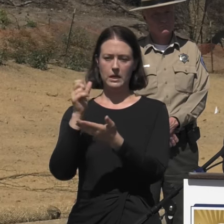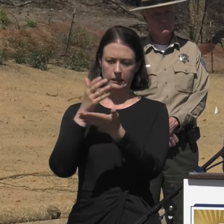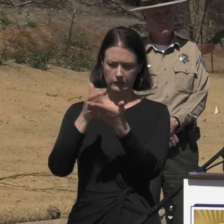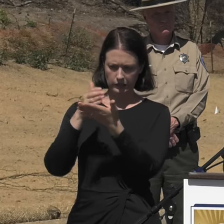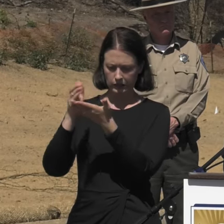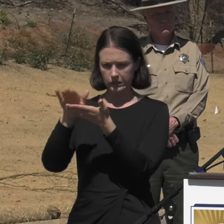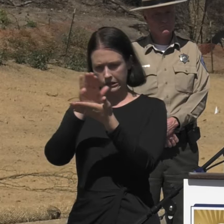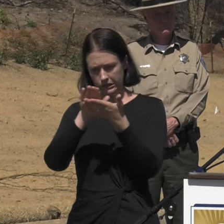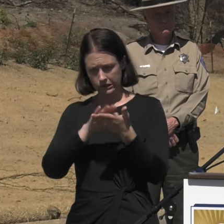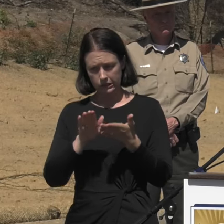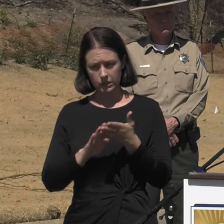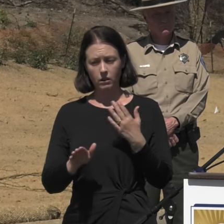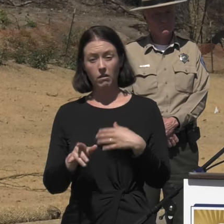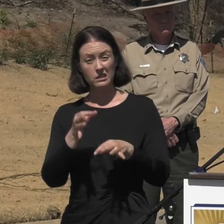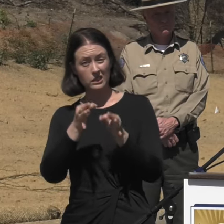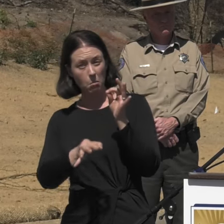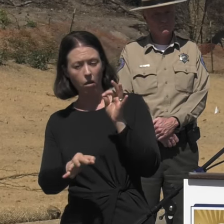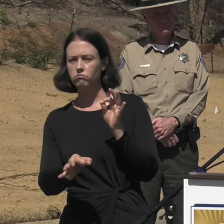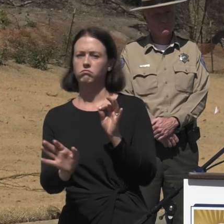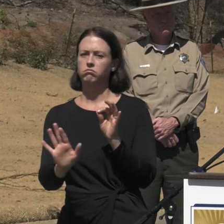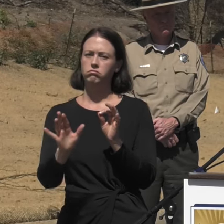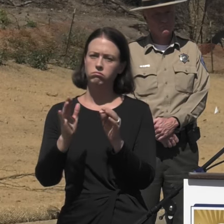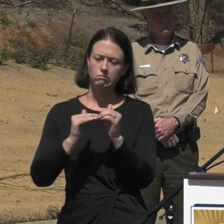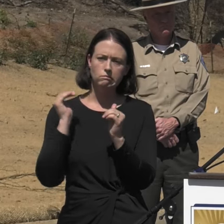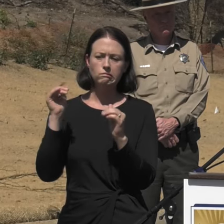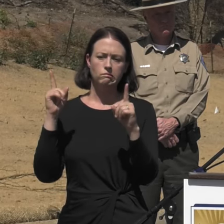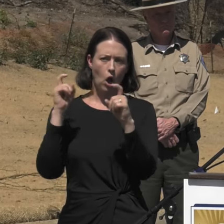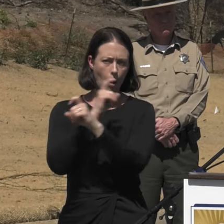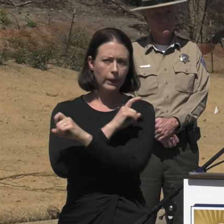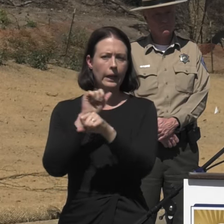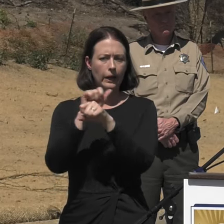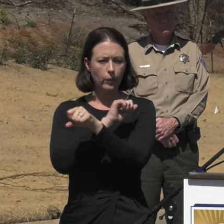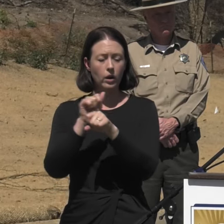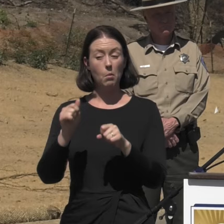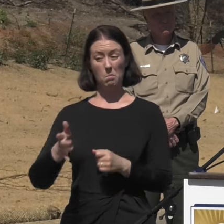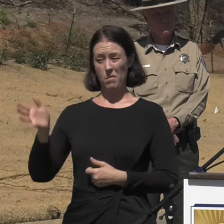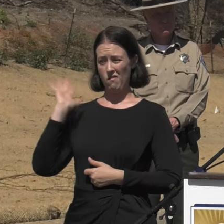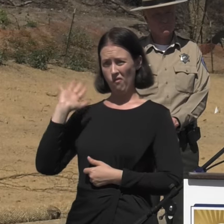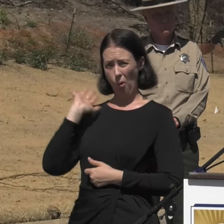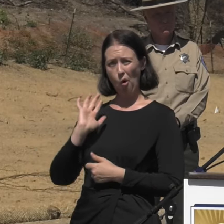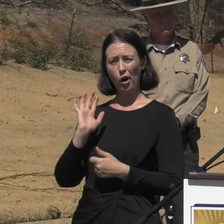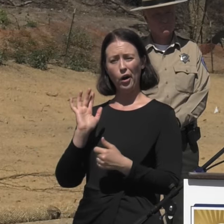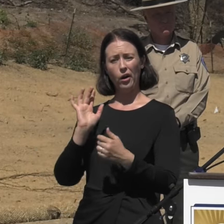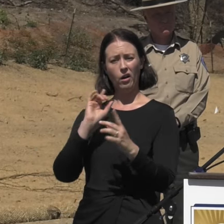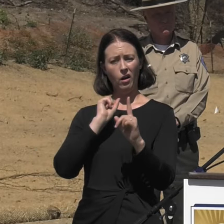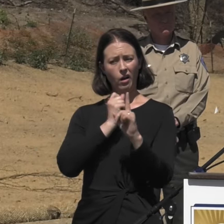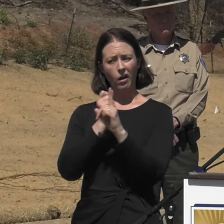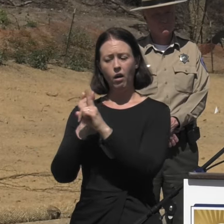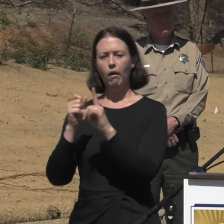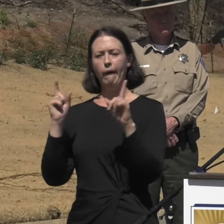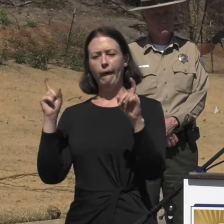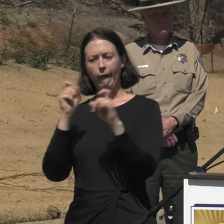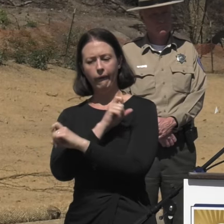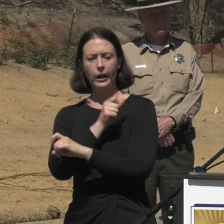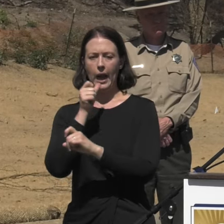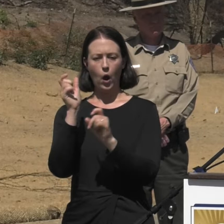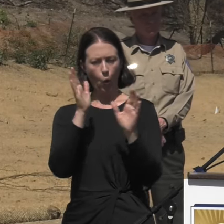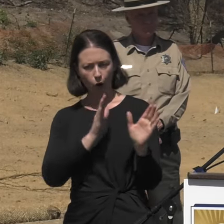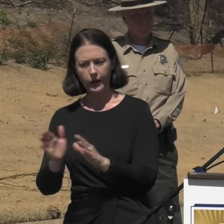That's no simple task, and in years past this was done in a very unorderly, complex way in that each individual property owner